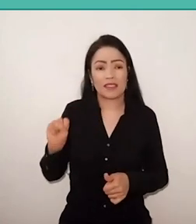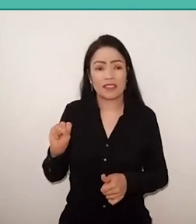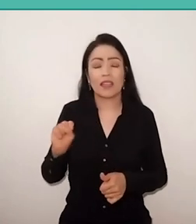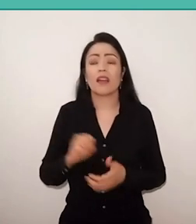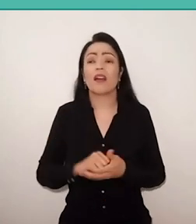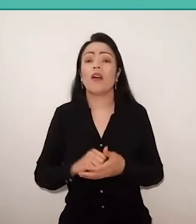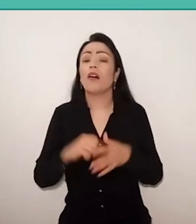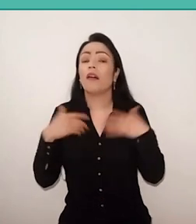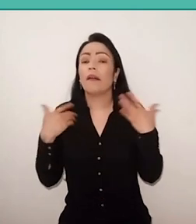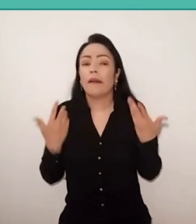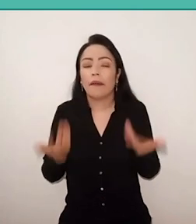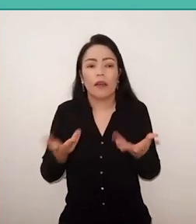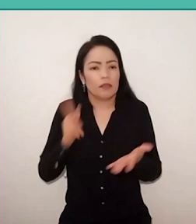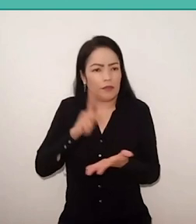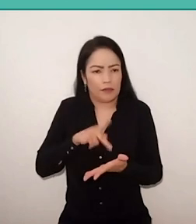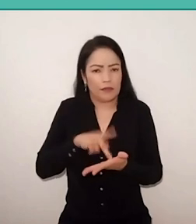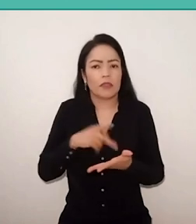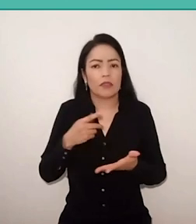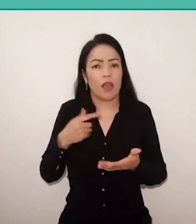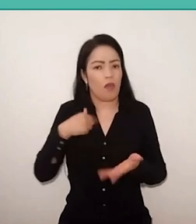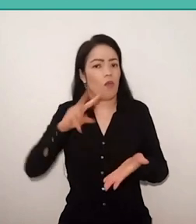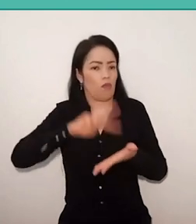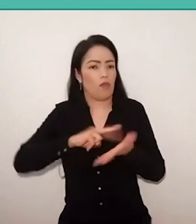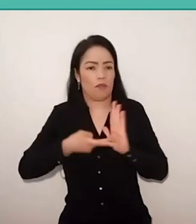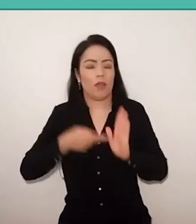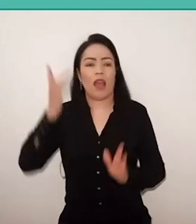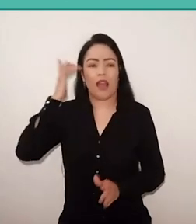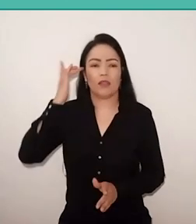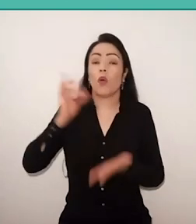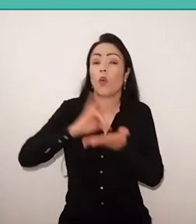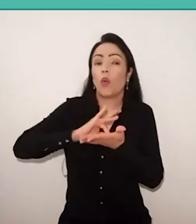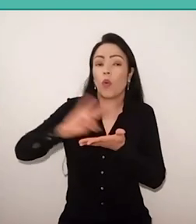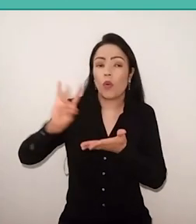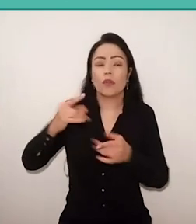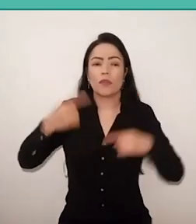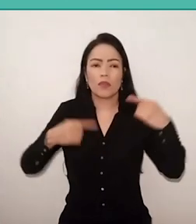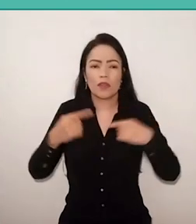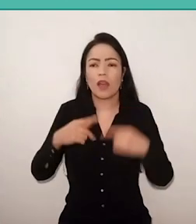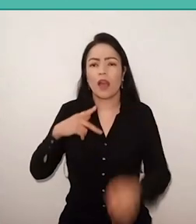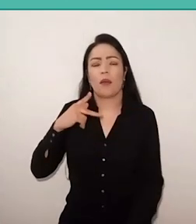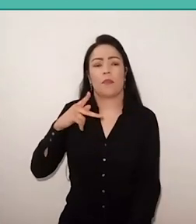In fact, in my interpretation, Paulo Freire's political hatred current in Brazil